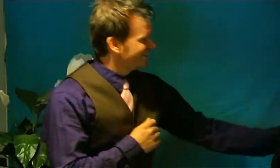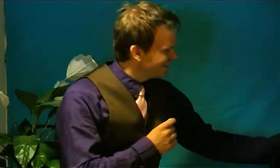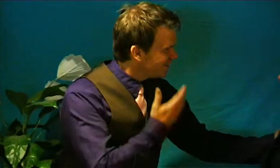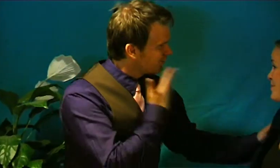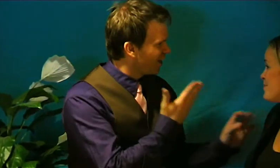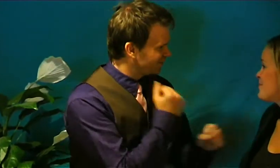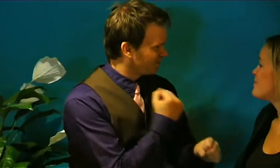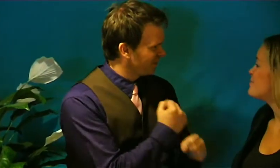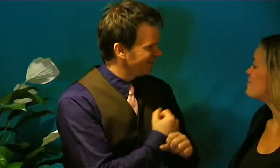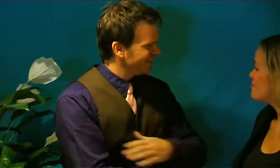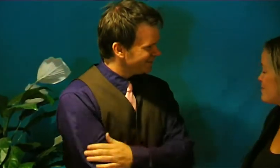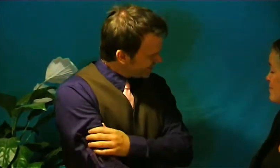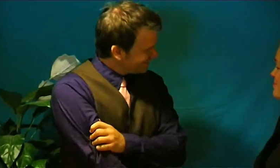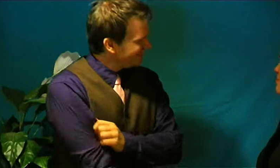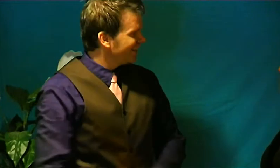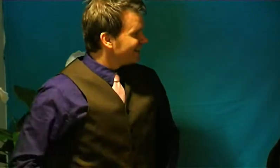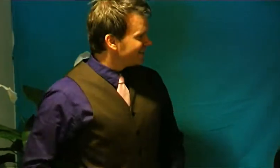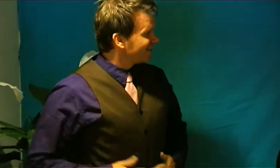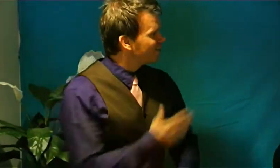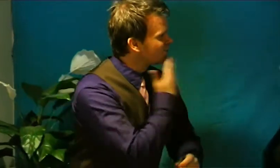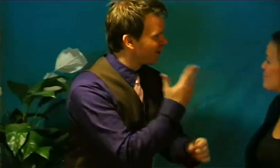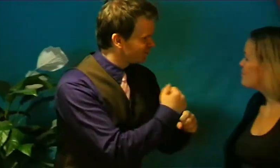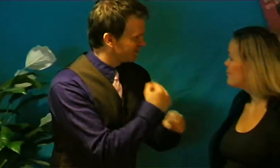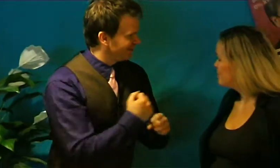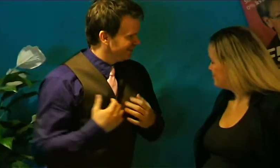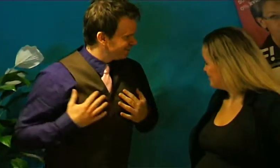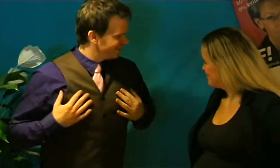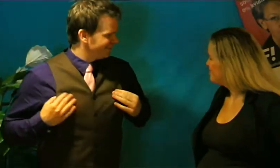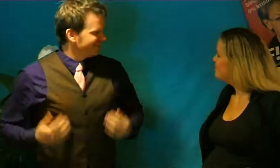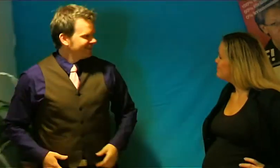Well done... ... well done.